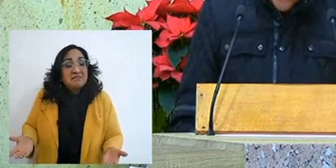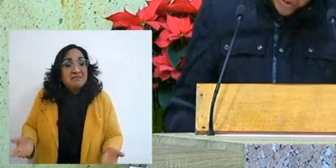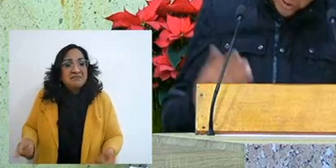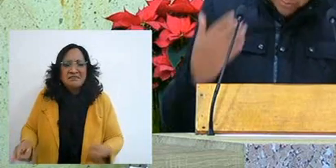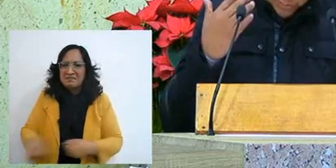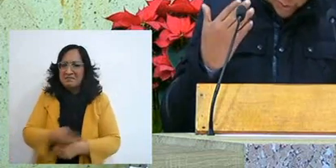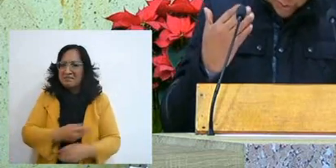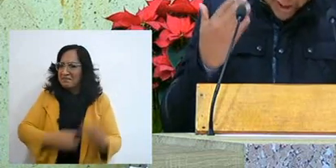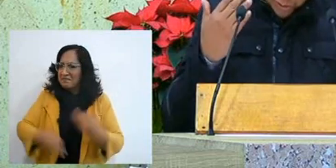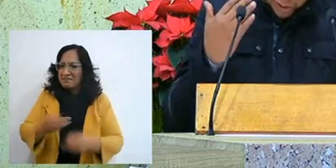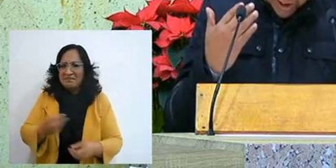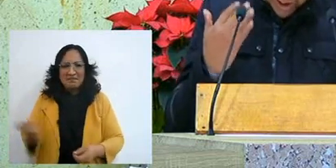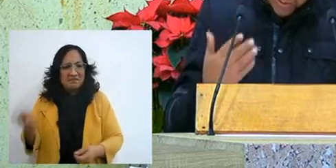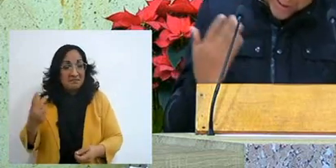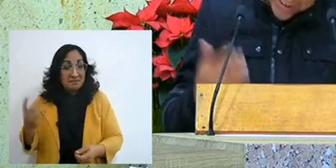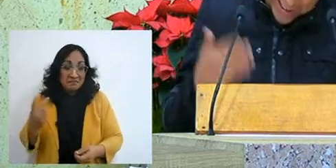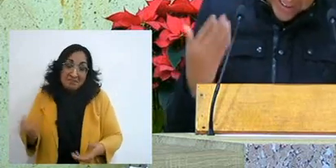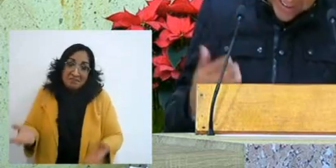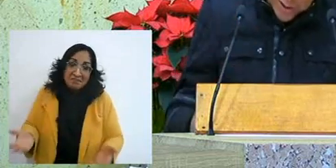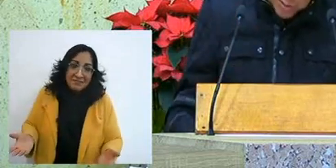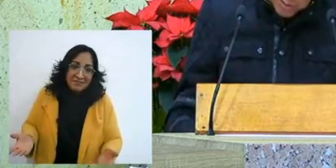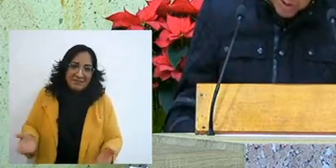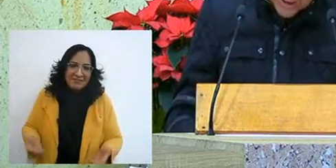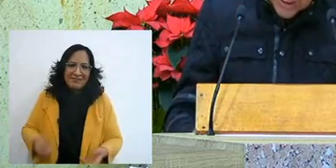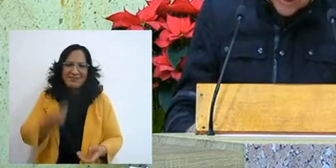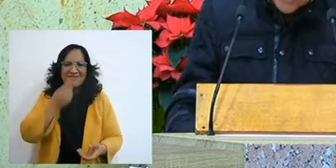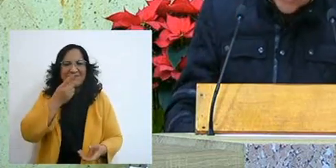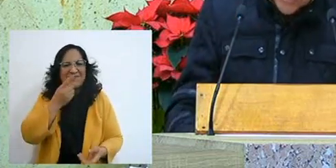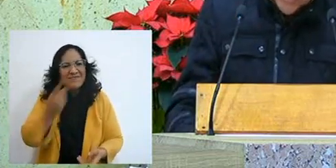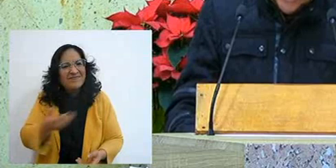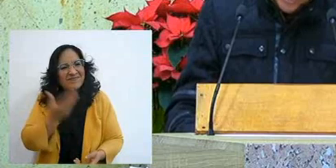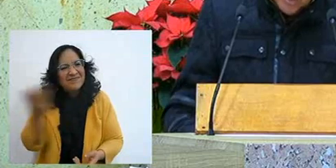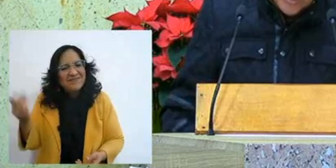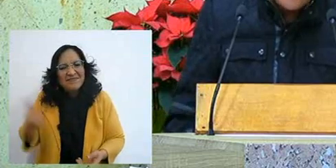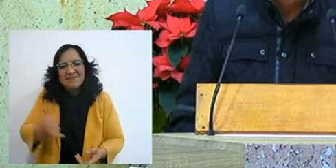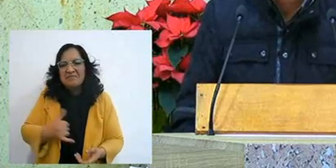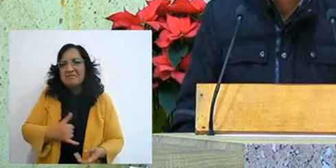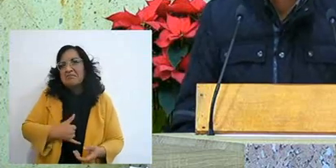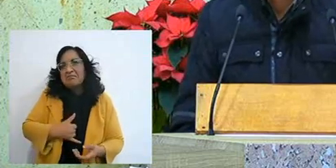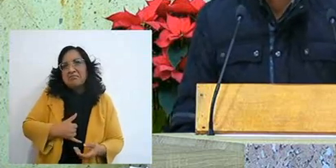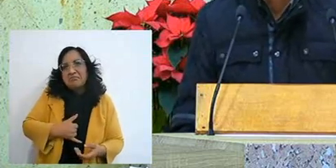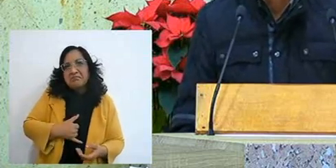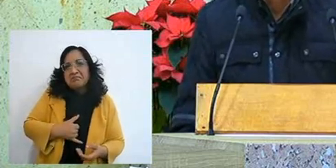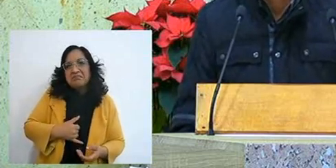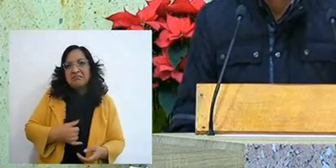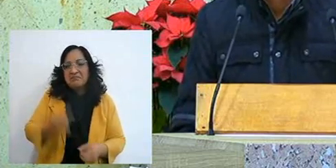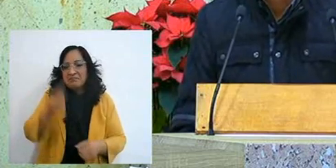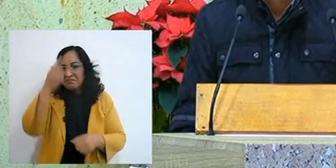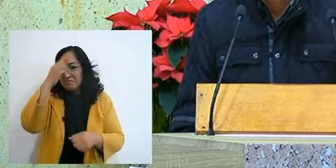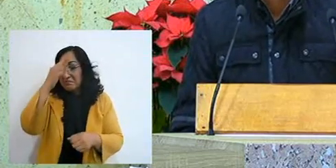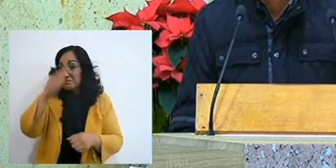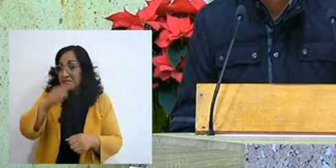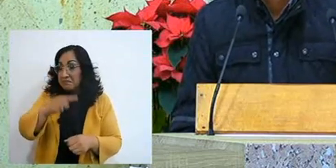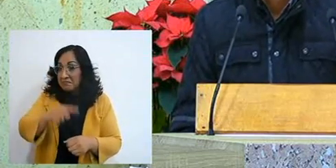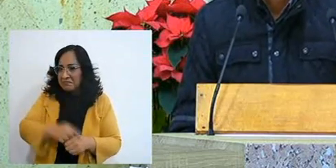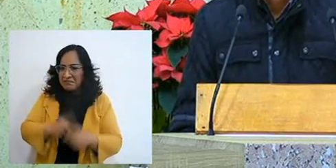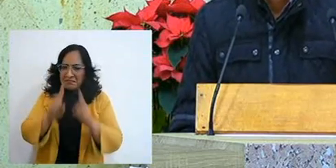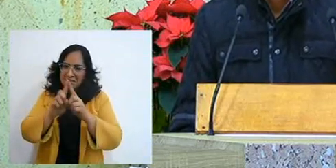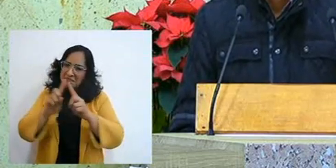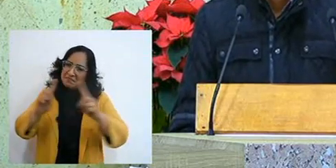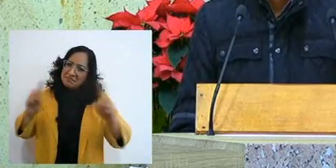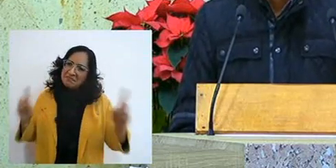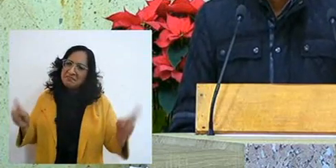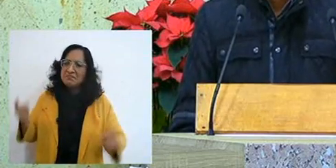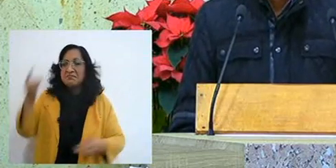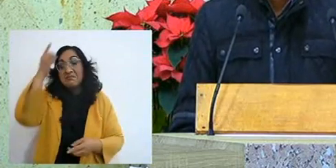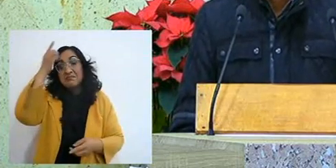and I consciously said, well, I think I have already left that first Love,